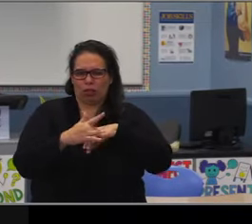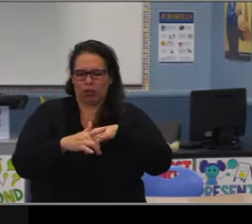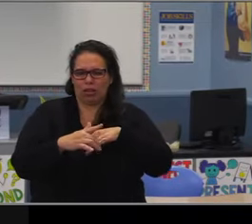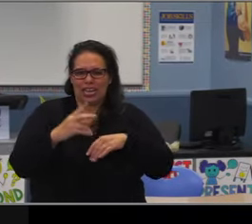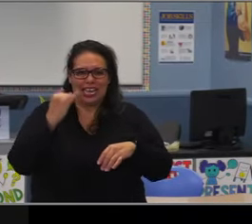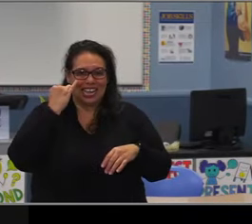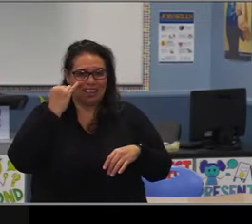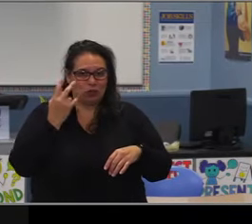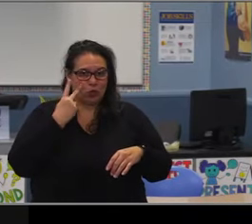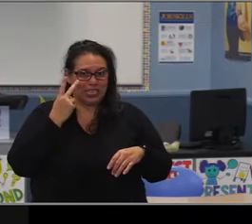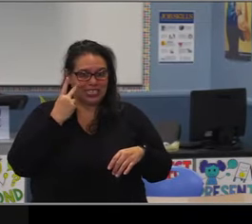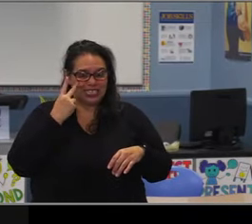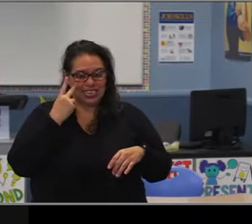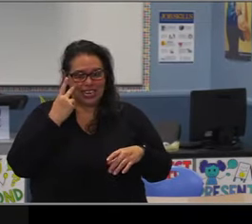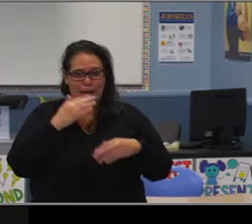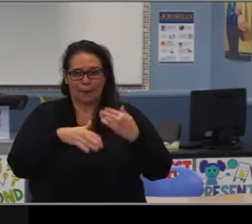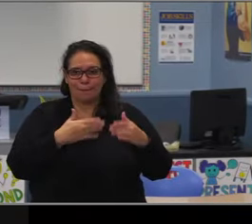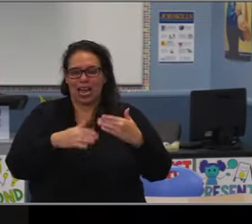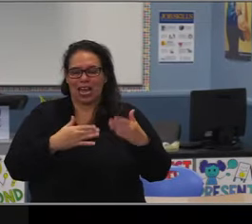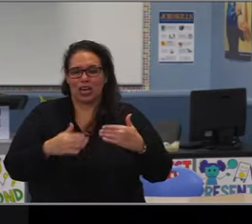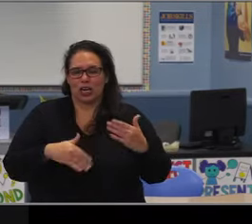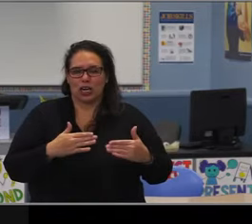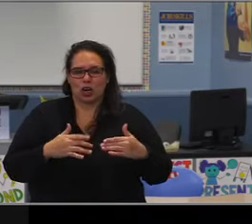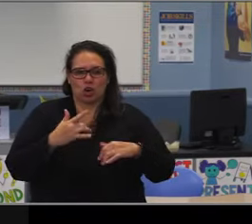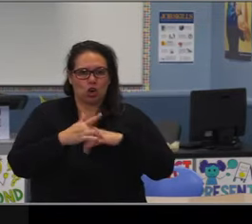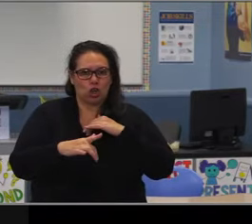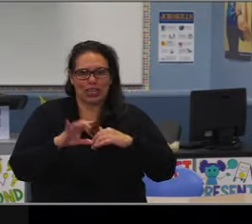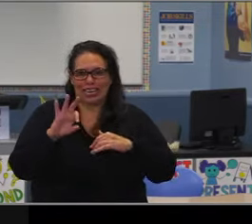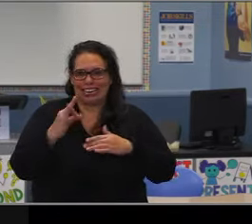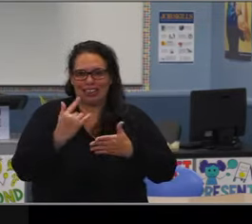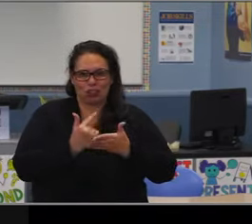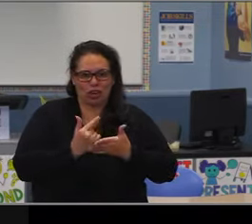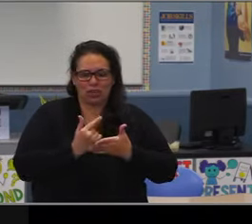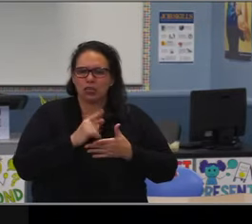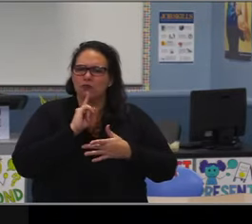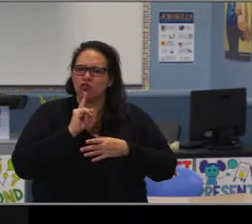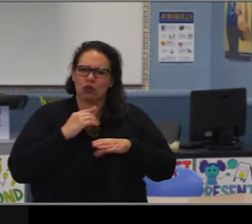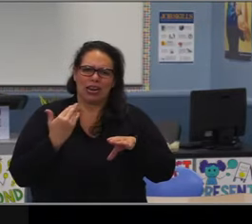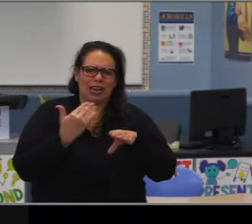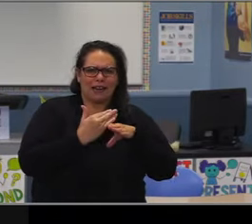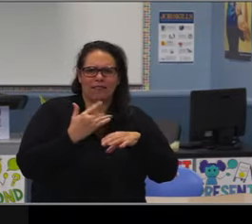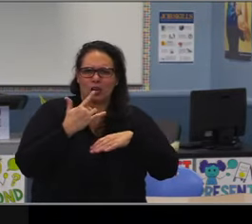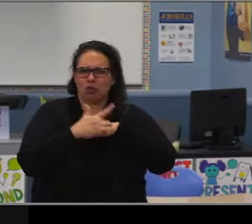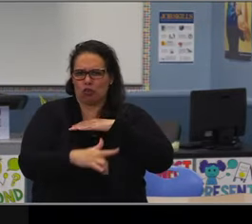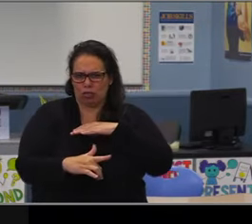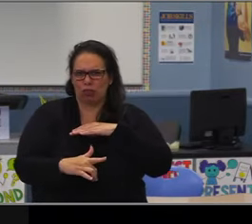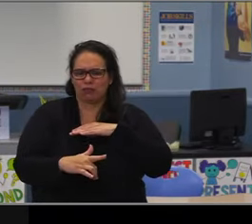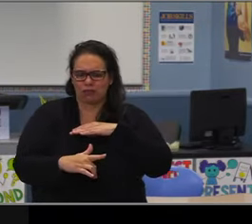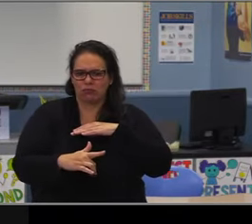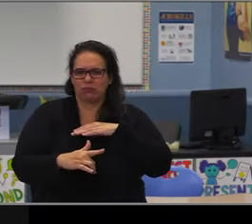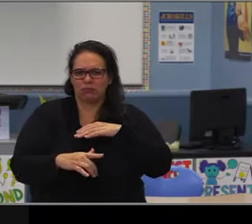And then the second for me is I think it's also important to highlight and note because a large percentage of our